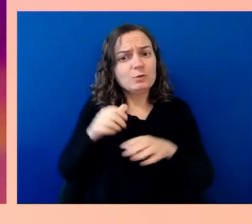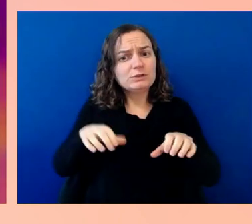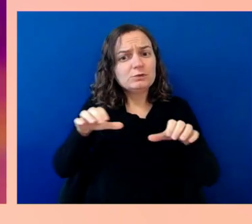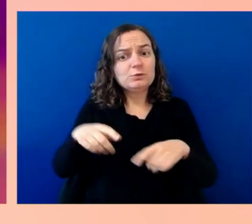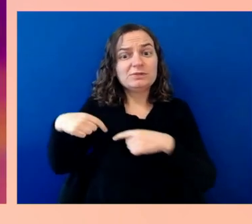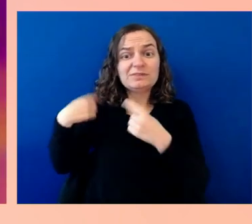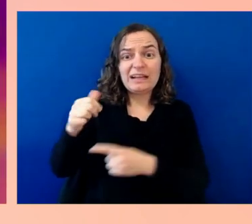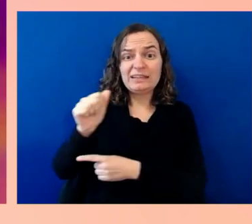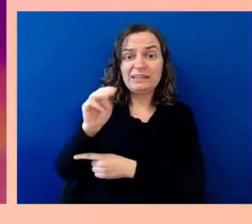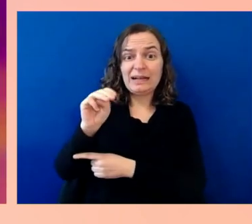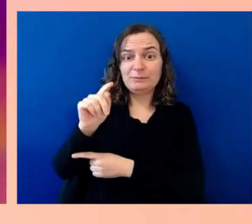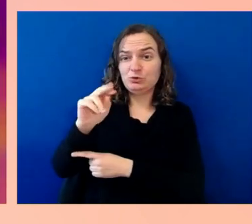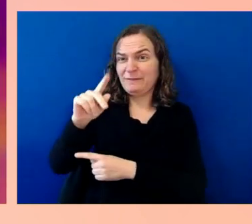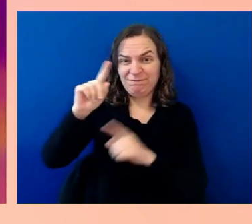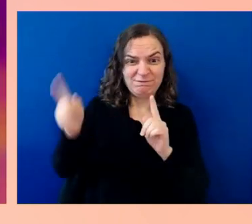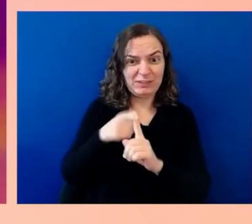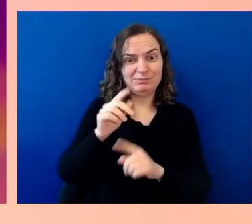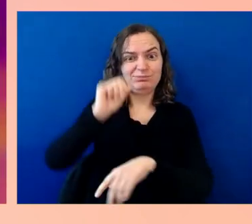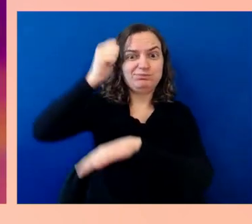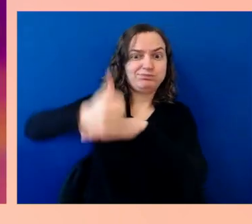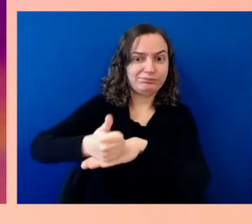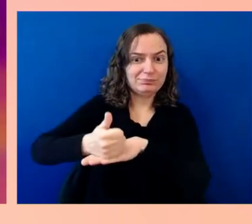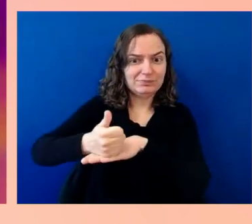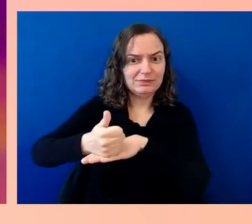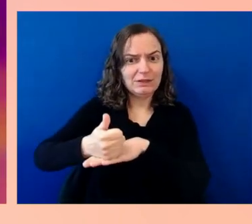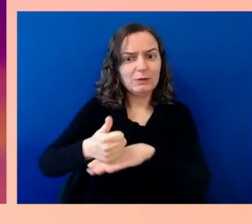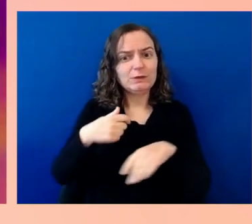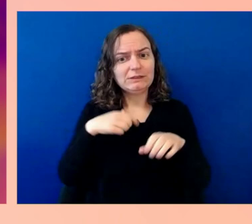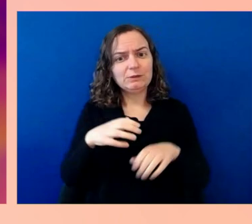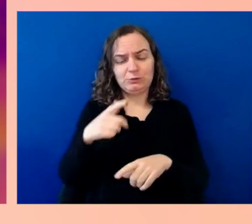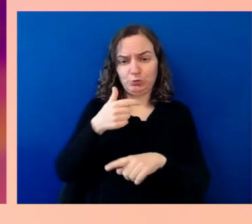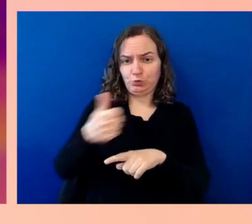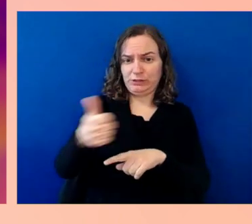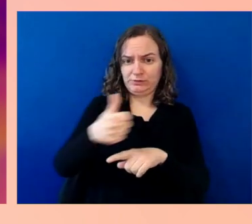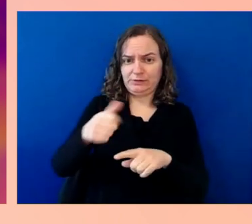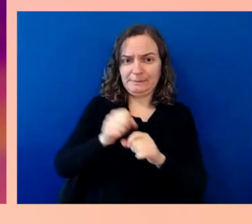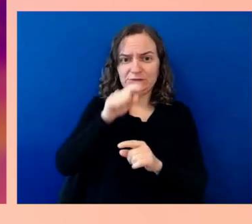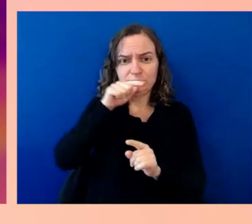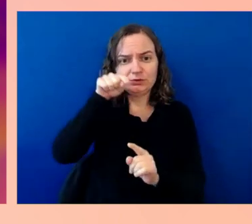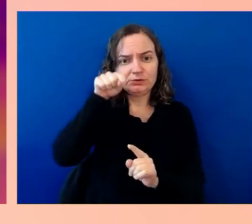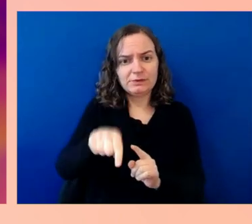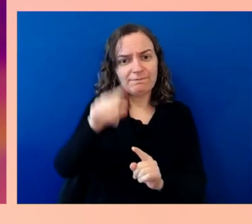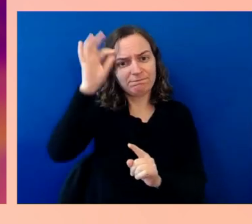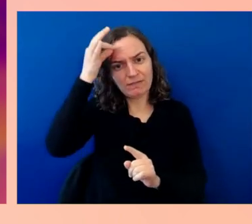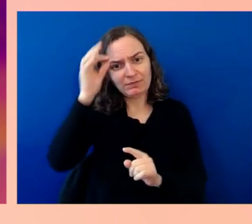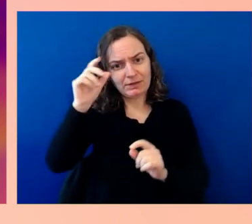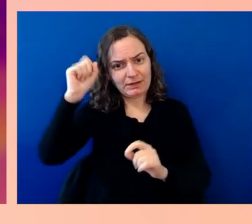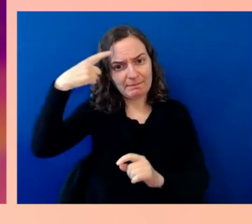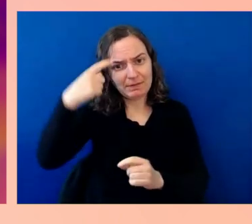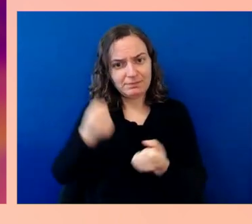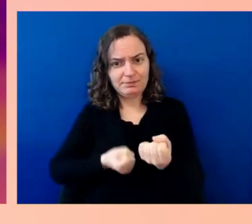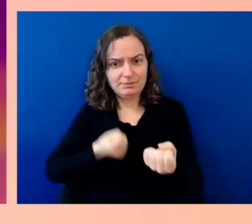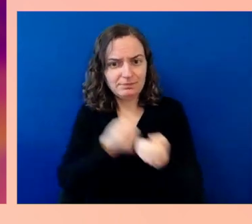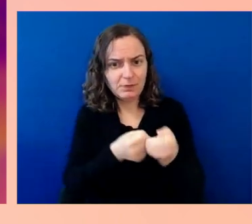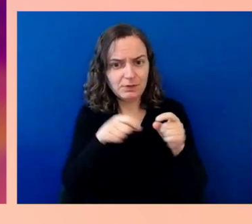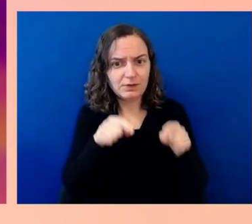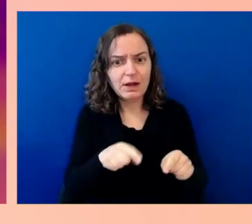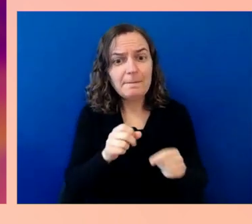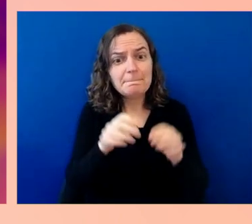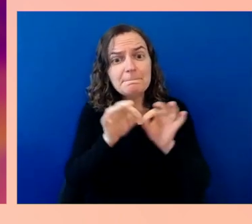One of the most important principles through all of that work is making sure that in this generation's round of improvements and transformations,